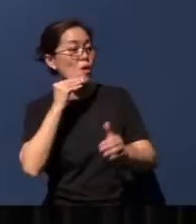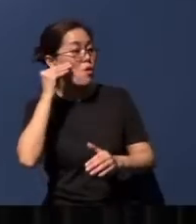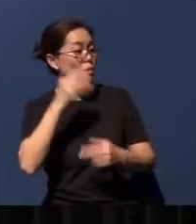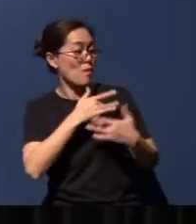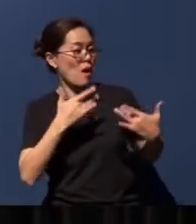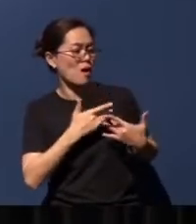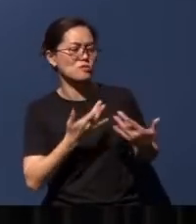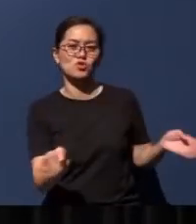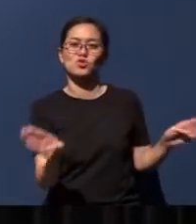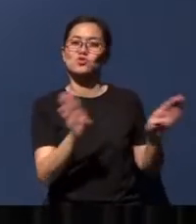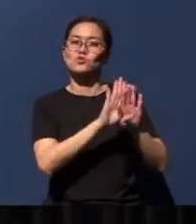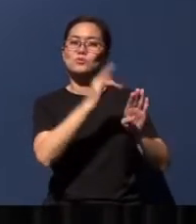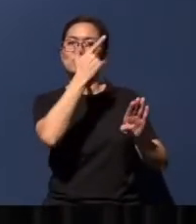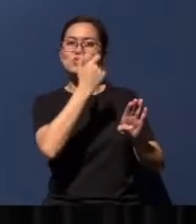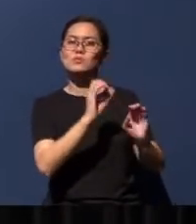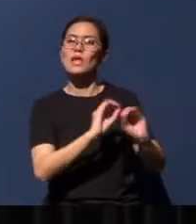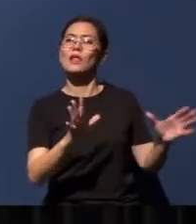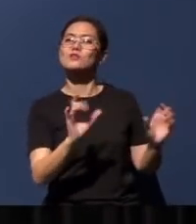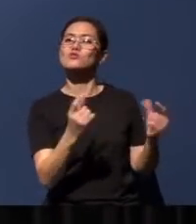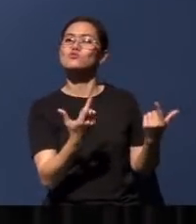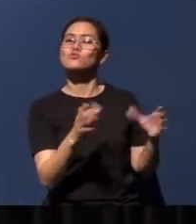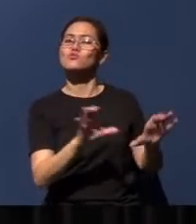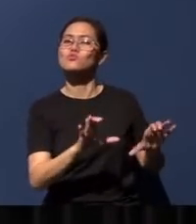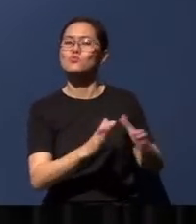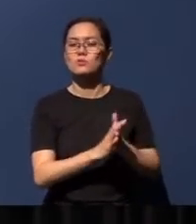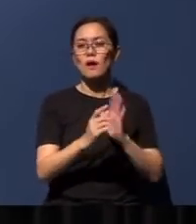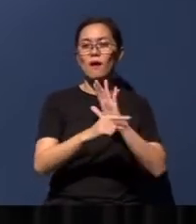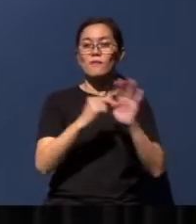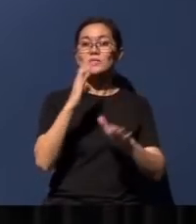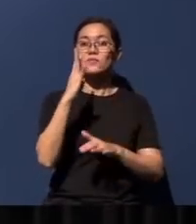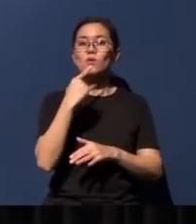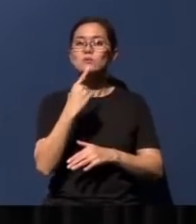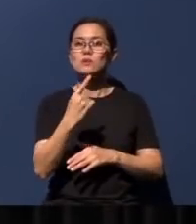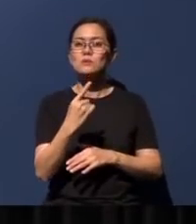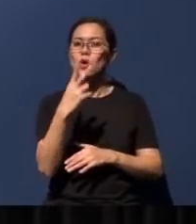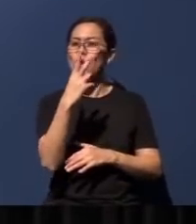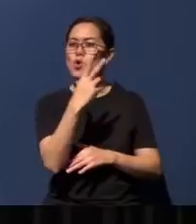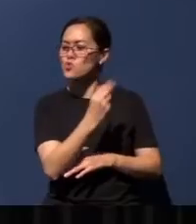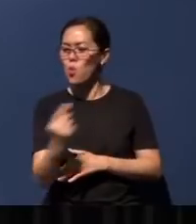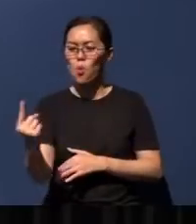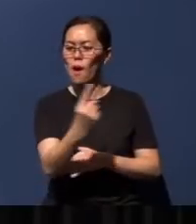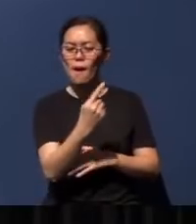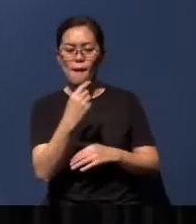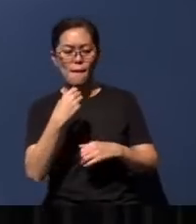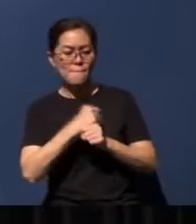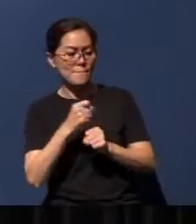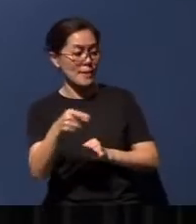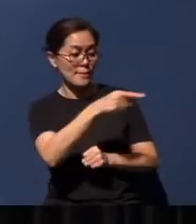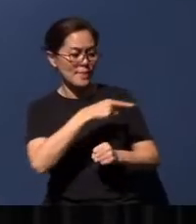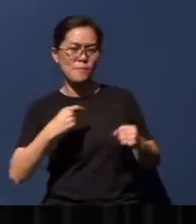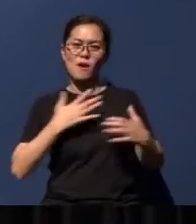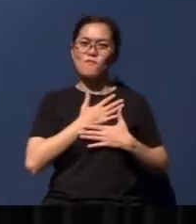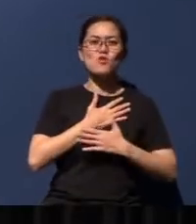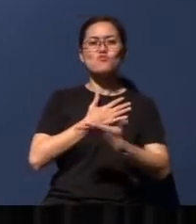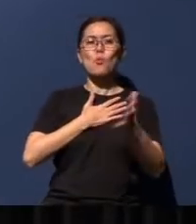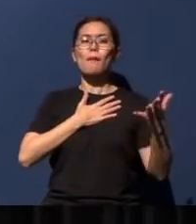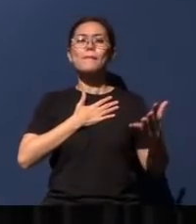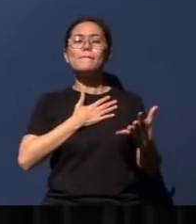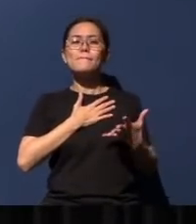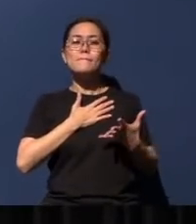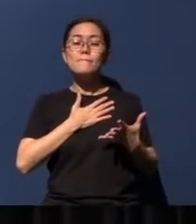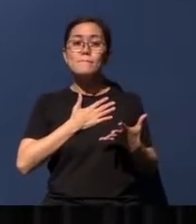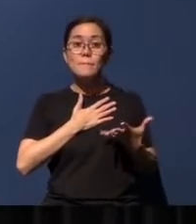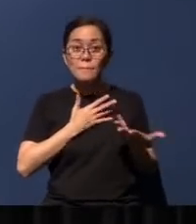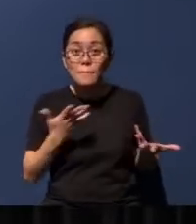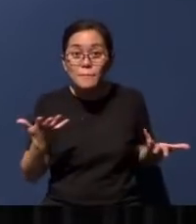Verse 4 also says that no one shall make them afraid. You know, literally there'll be nothing to fear.